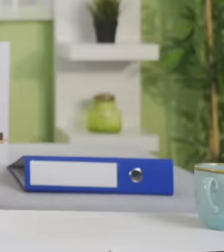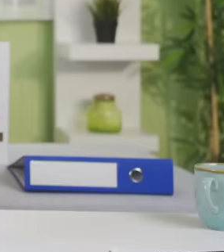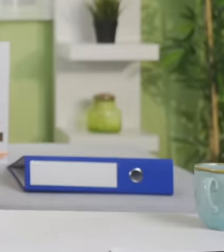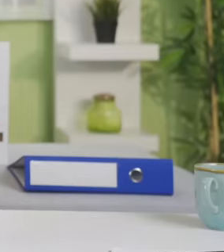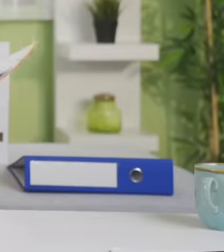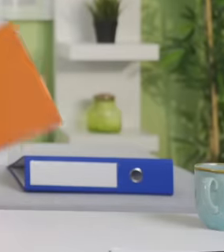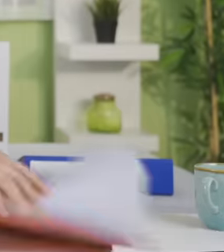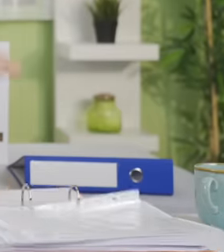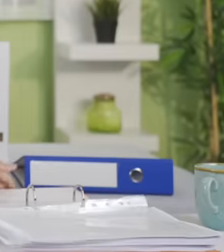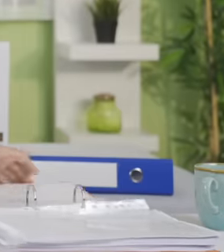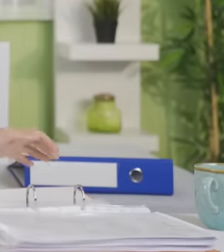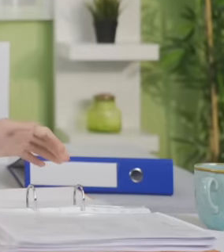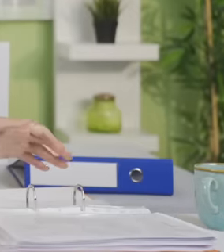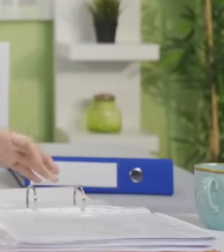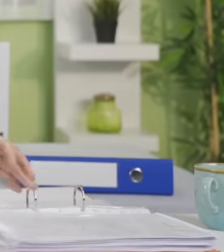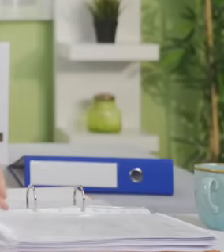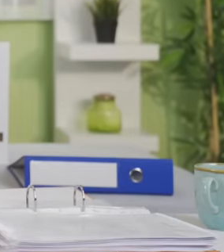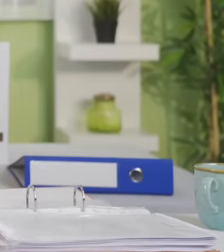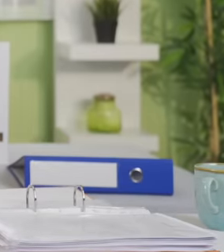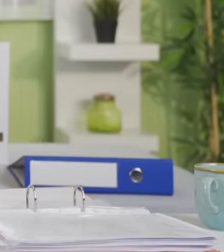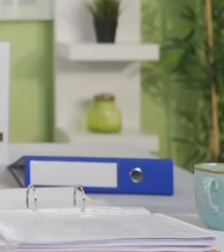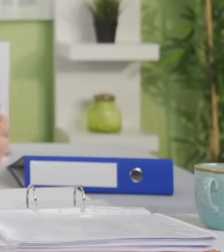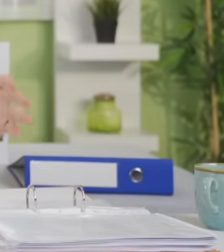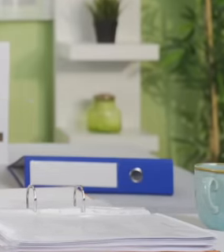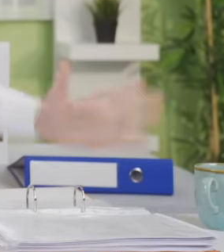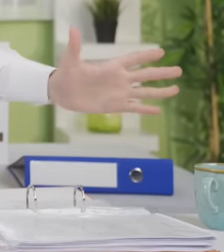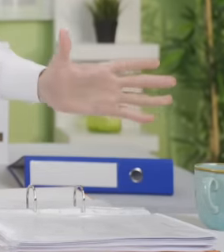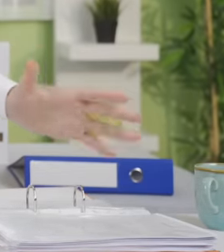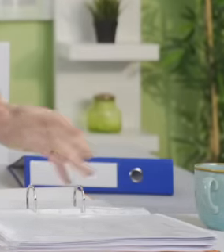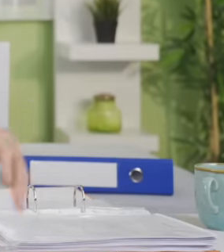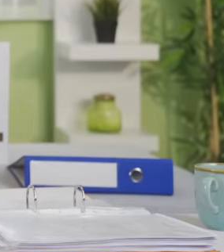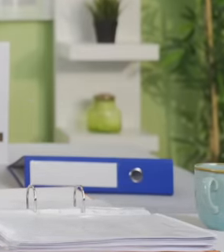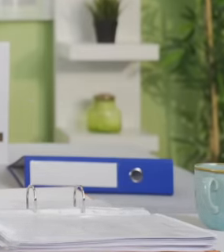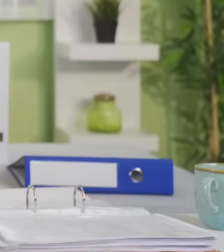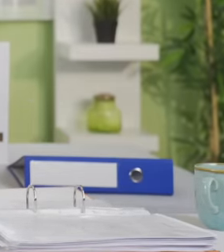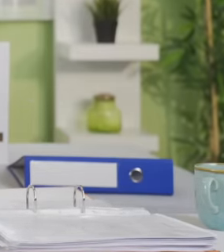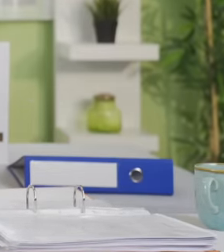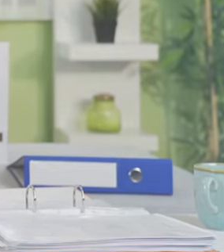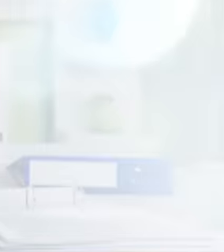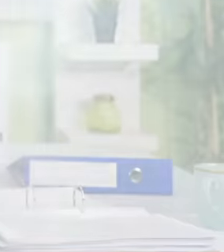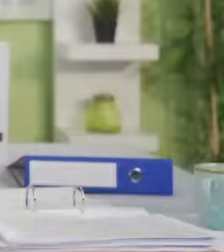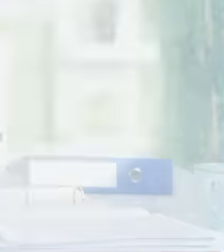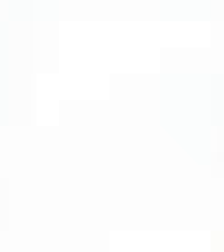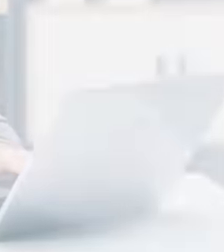that these supposed intellectuals who were in favor